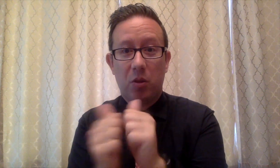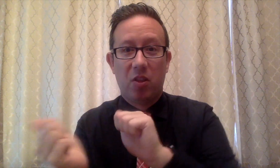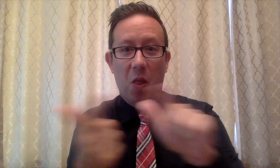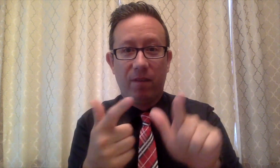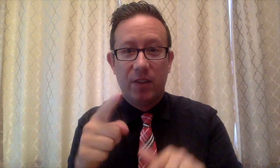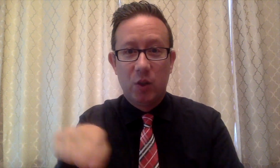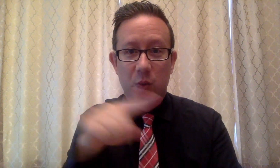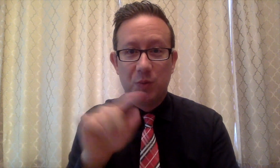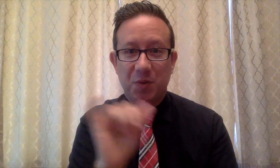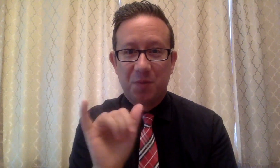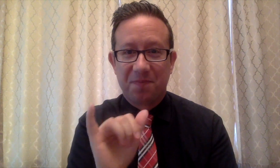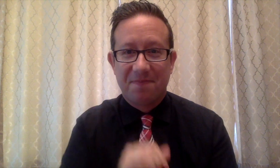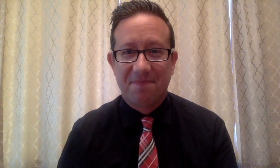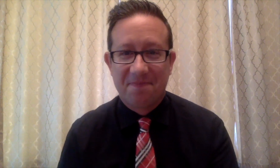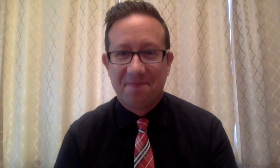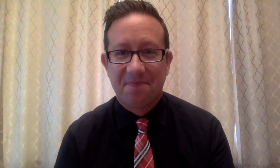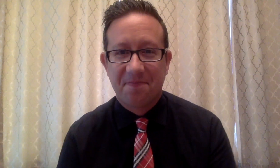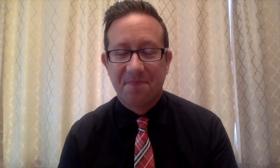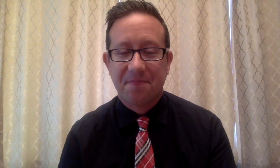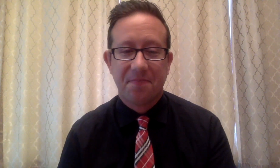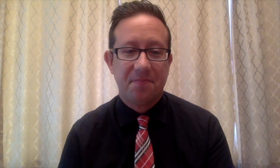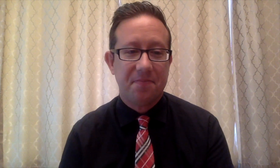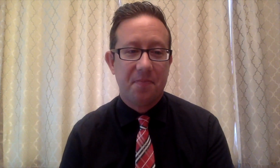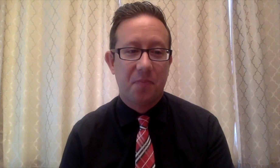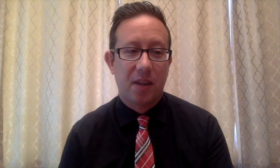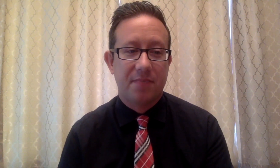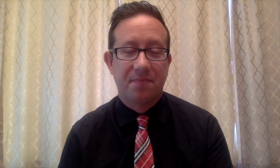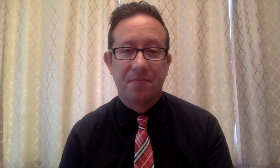Buildings and Grounds. I look forward to working with all of you as well.